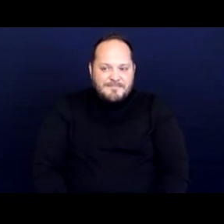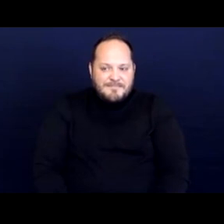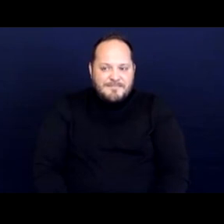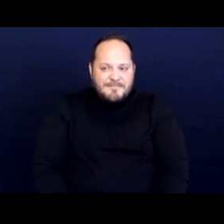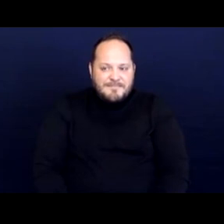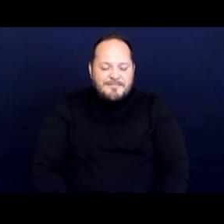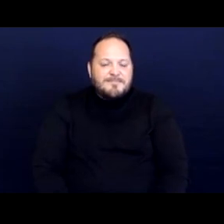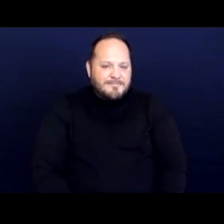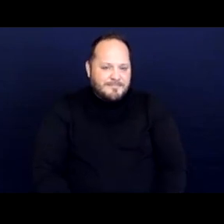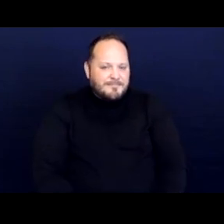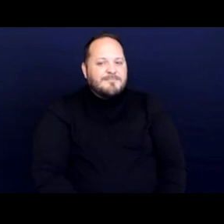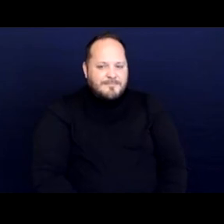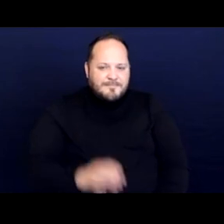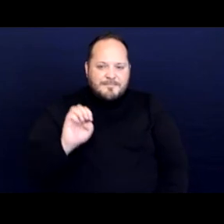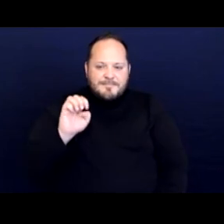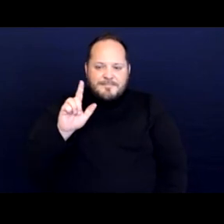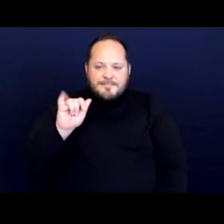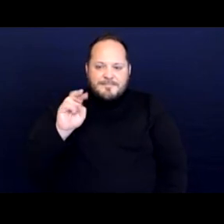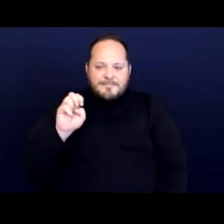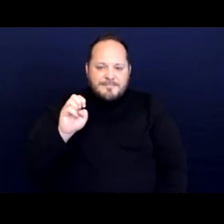[Elaine] We have one question about the Giebeler case.